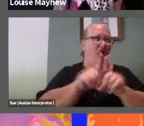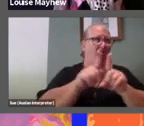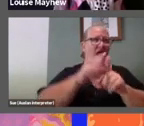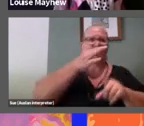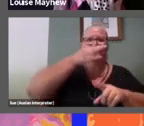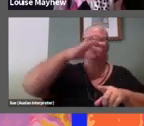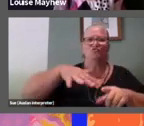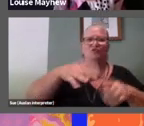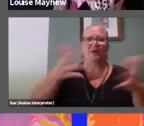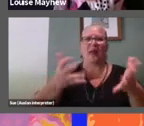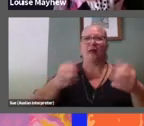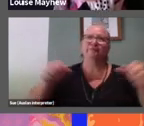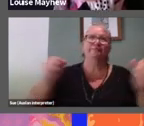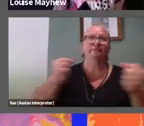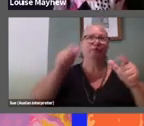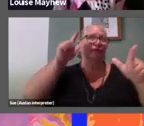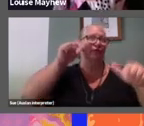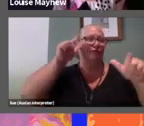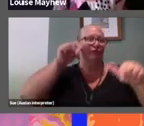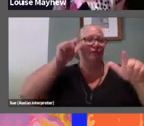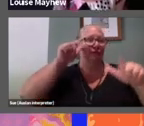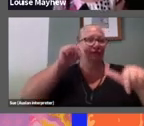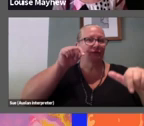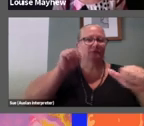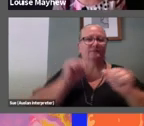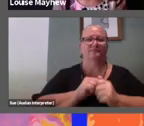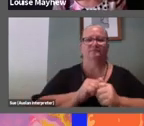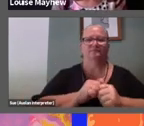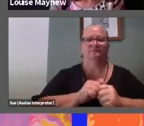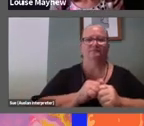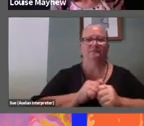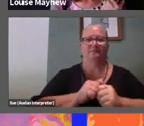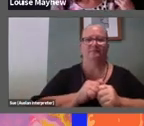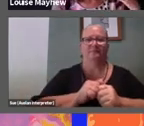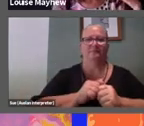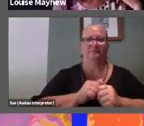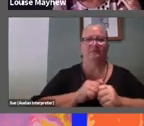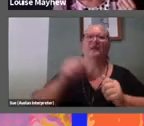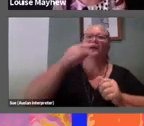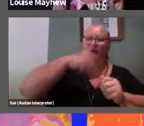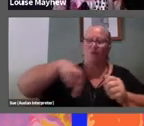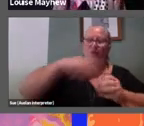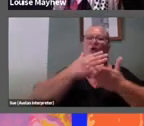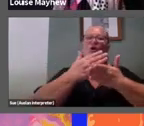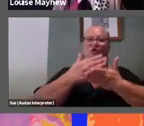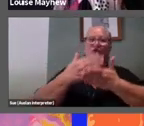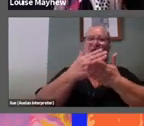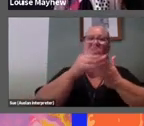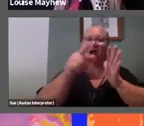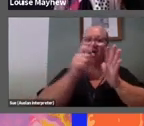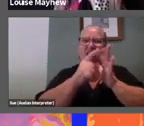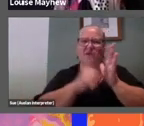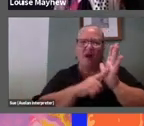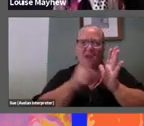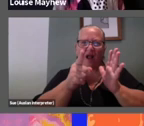We’ve shared our poll results, I can’t believe how even they are.